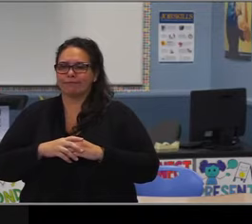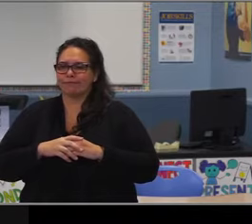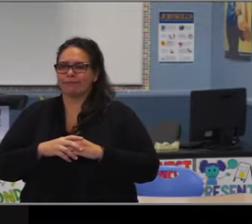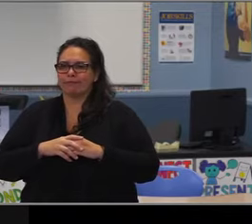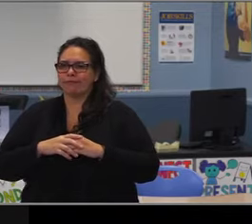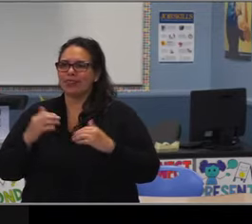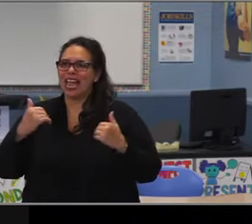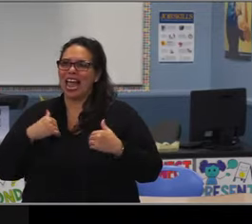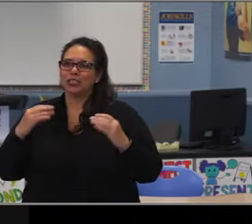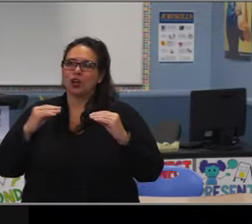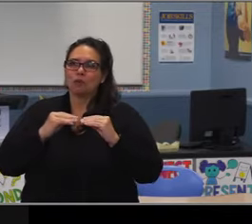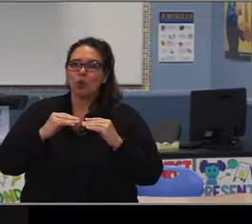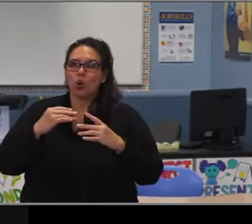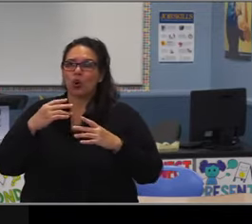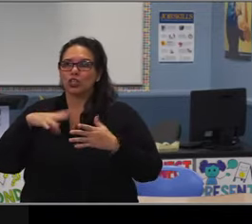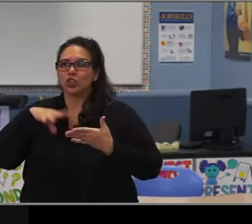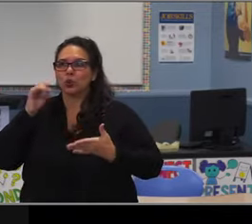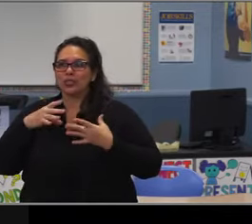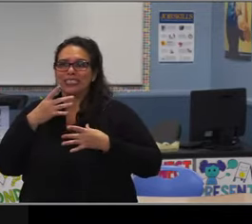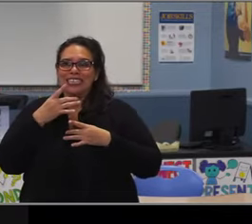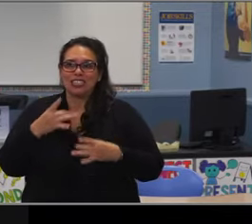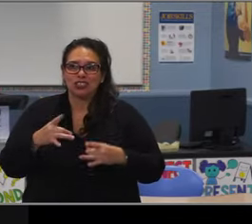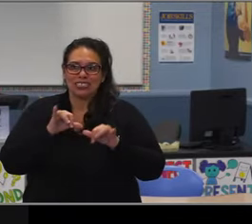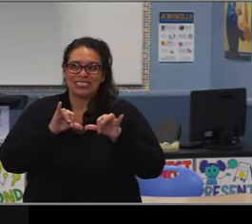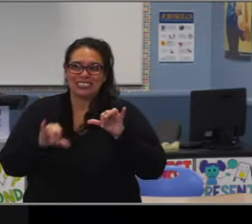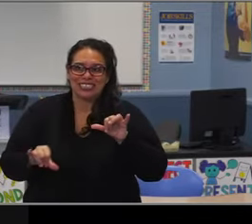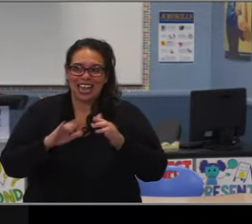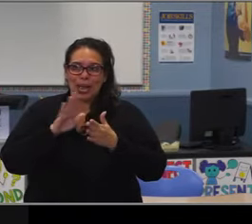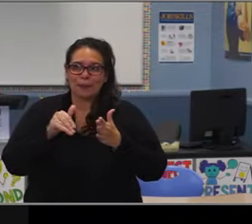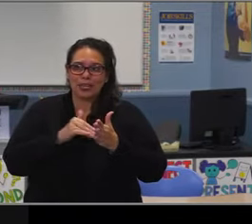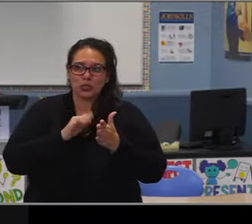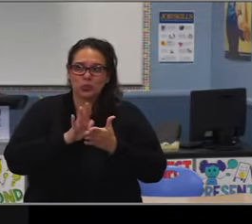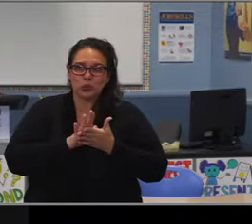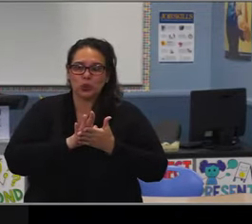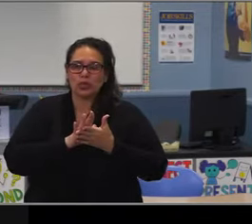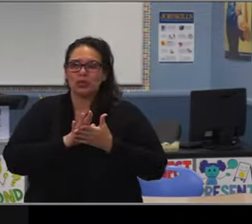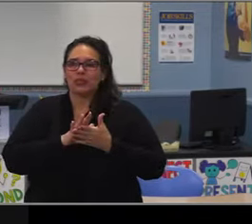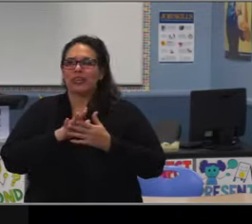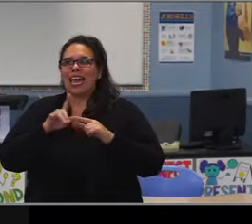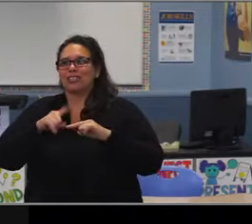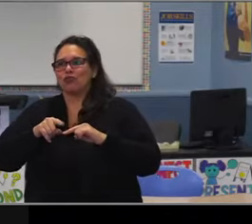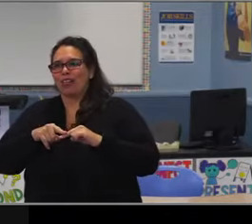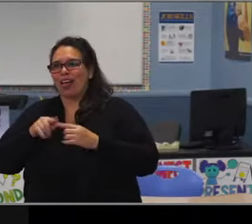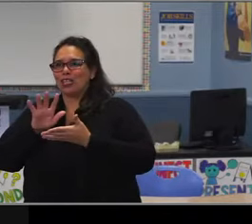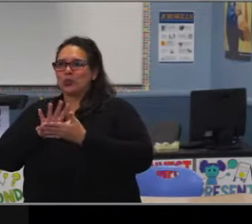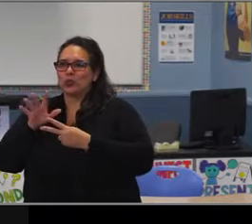They're more expensive to run because of the lower ratio that we generally need to keep in a K-8 model.